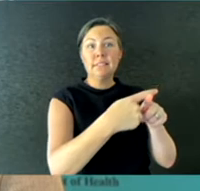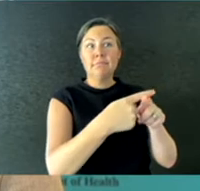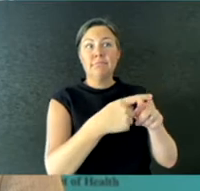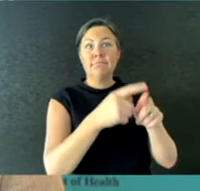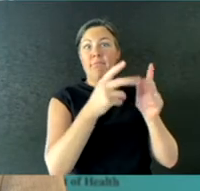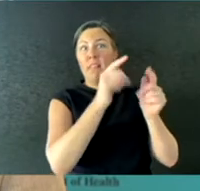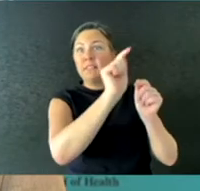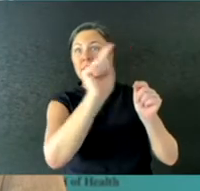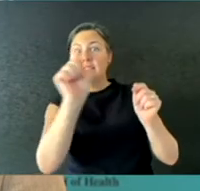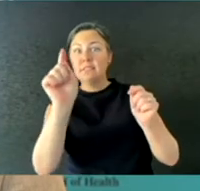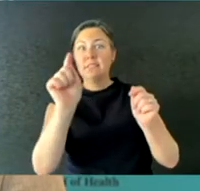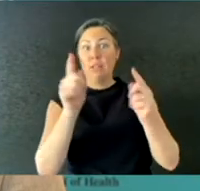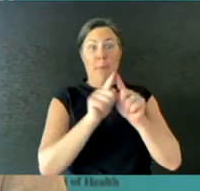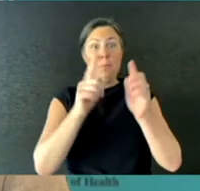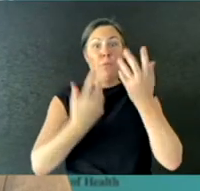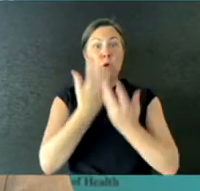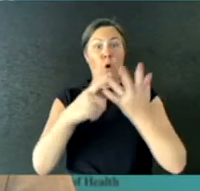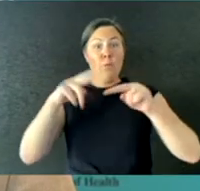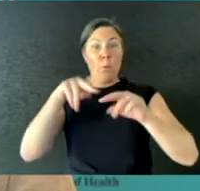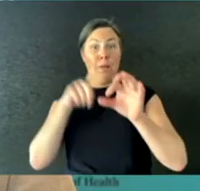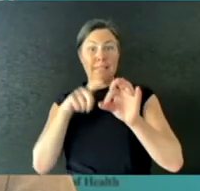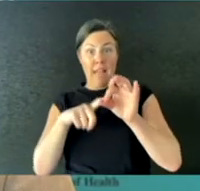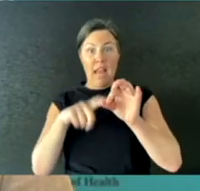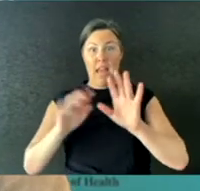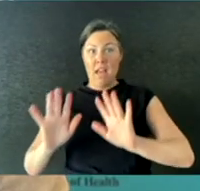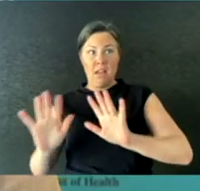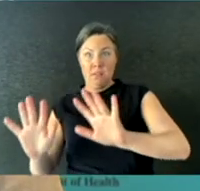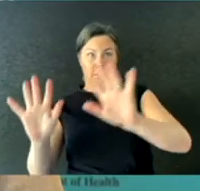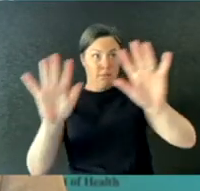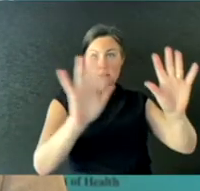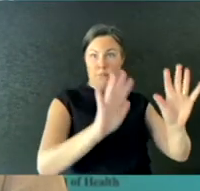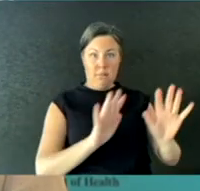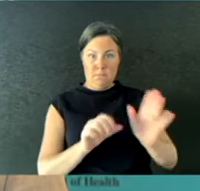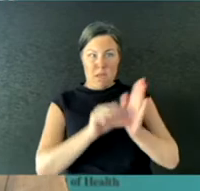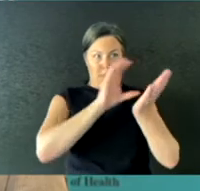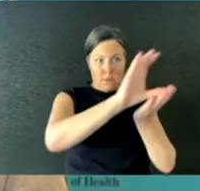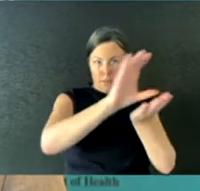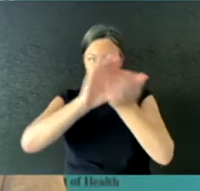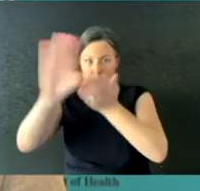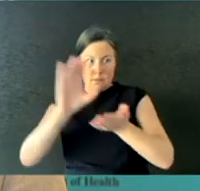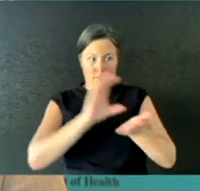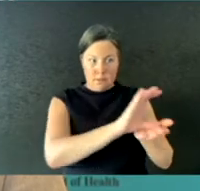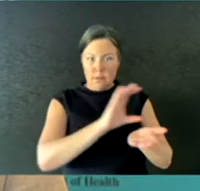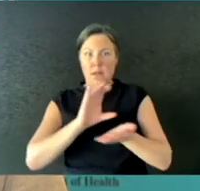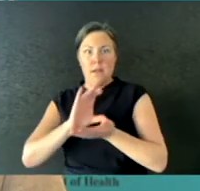University of Queensland vaccine. So that sort of investment demonstrates the broad range of vaccine opportunities that